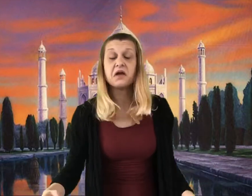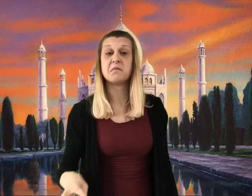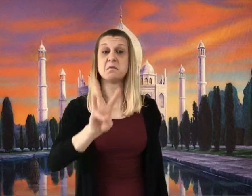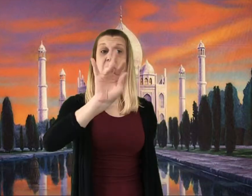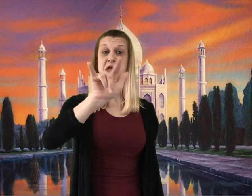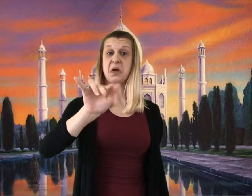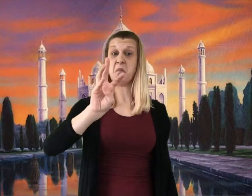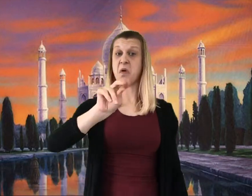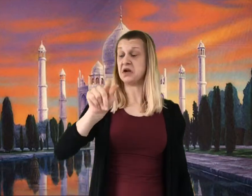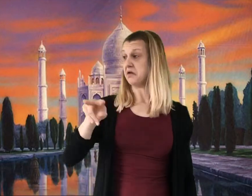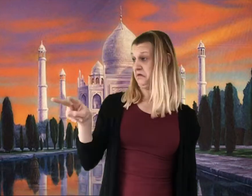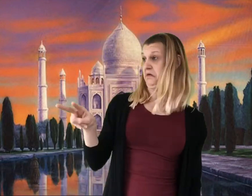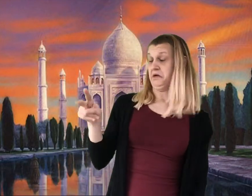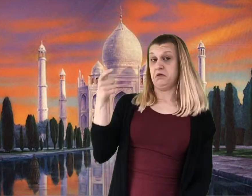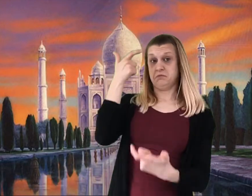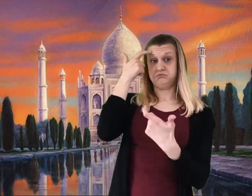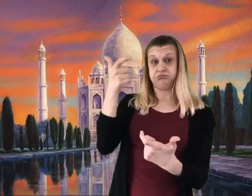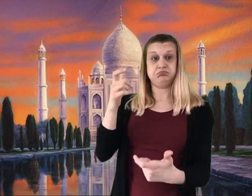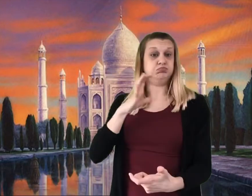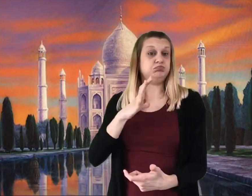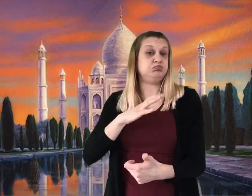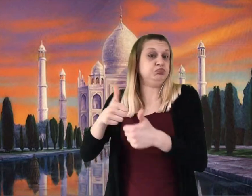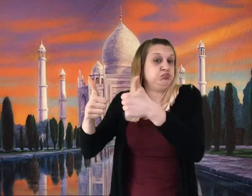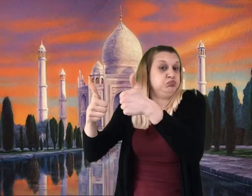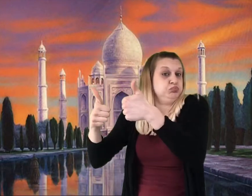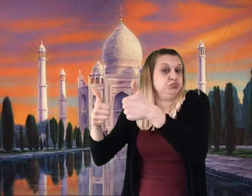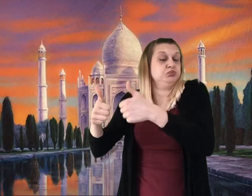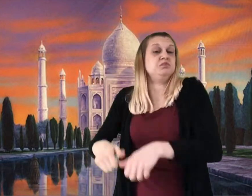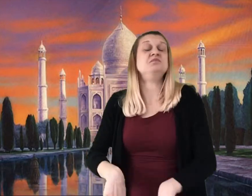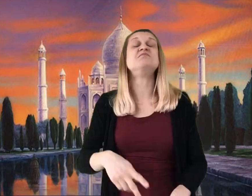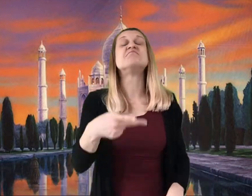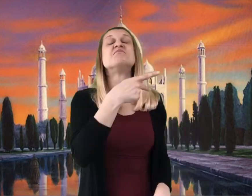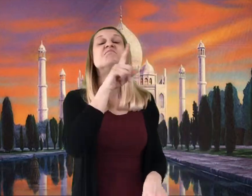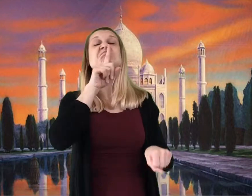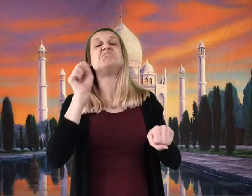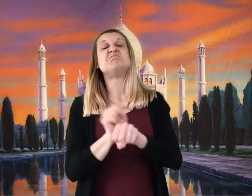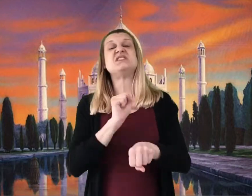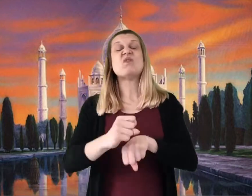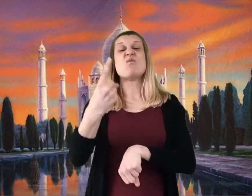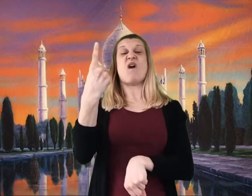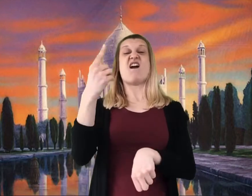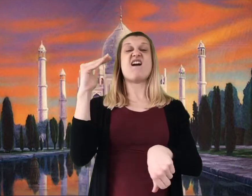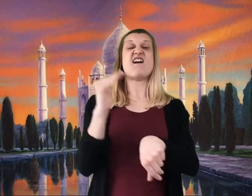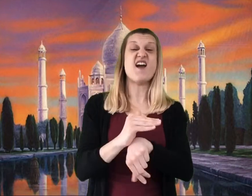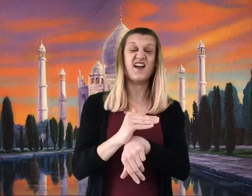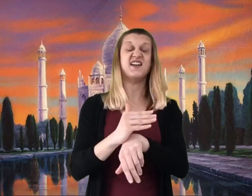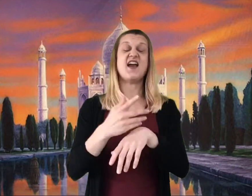Mr. Willy Wonka shrugged it off and left him all alone to his new chocolate palace. "But Mr Wonka was right, of course, because soon after this, there